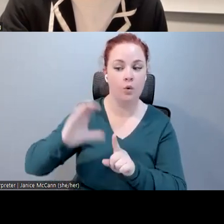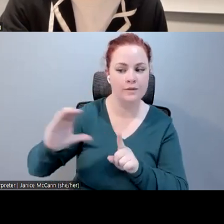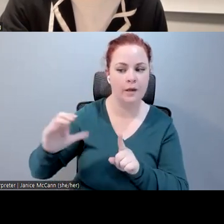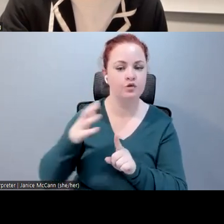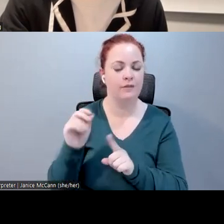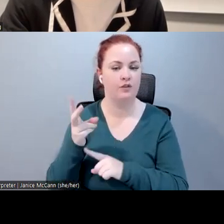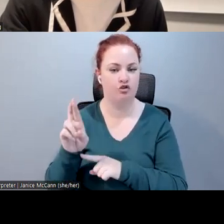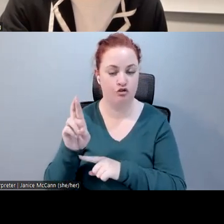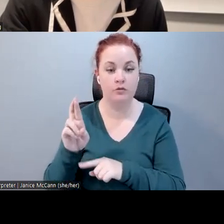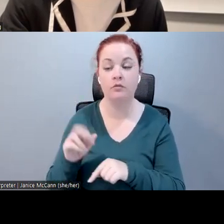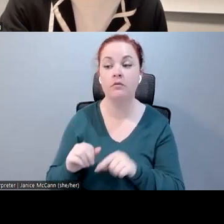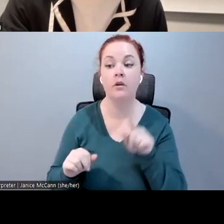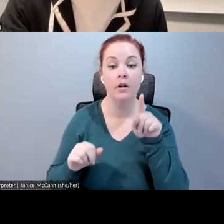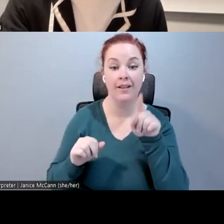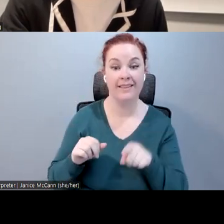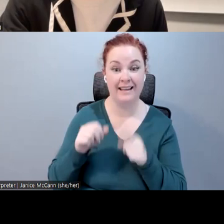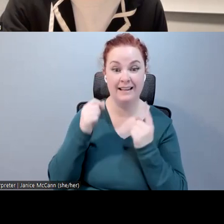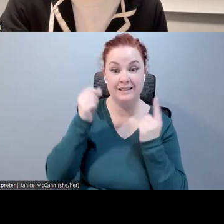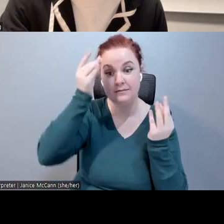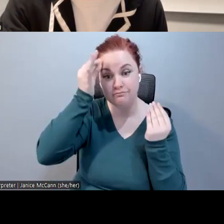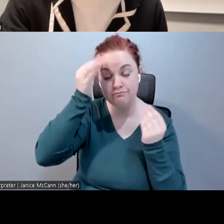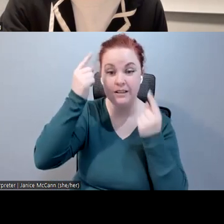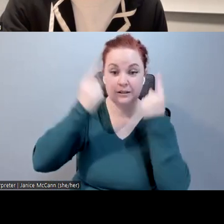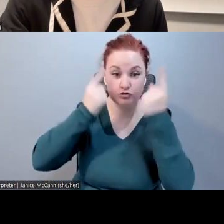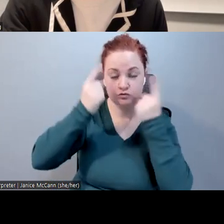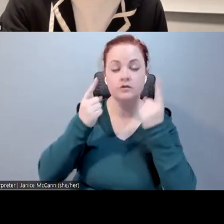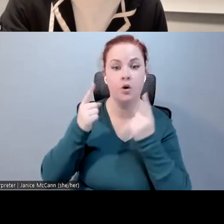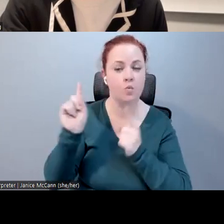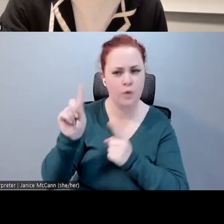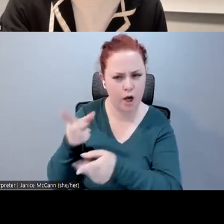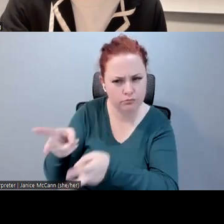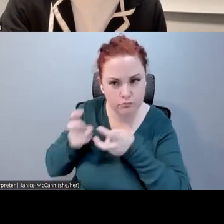considerations are still in use or research. They are not